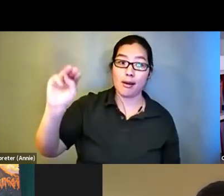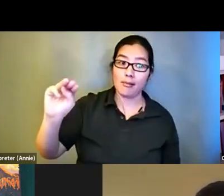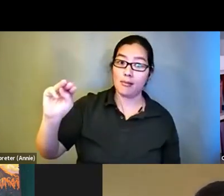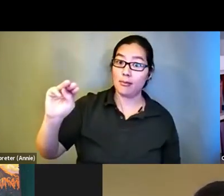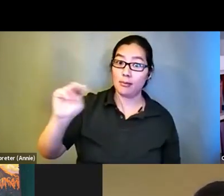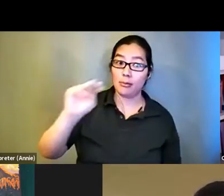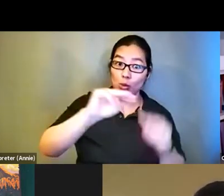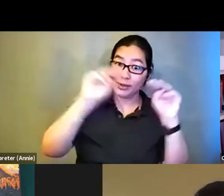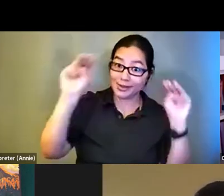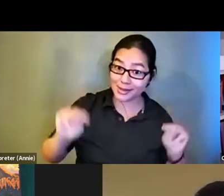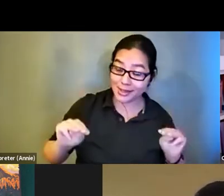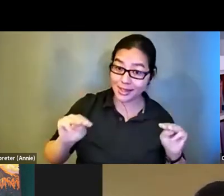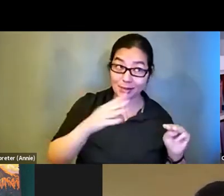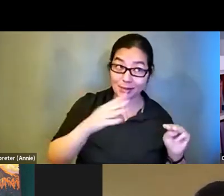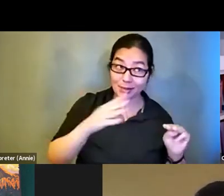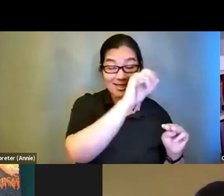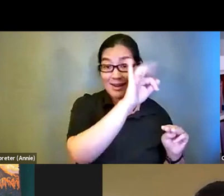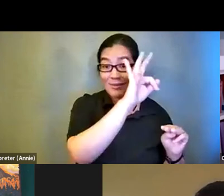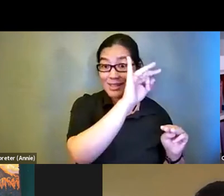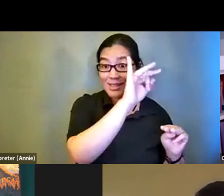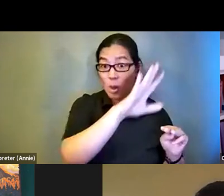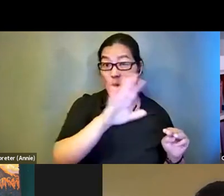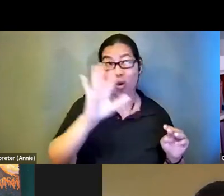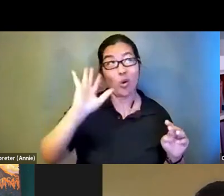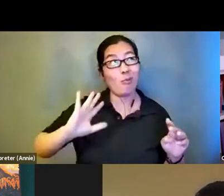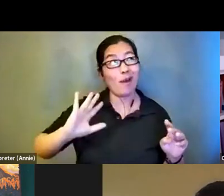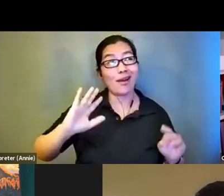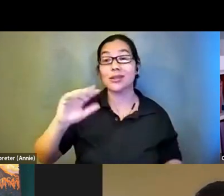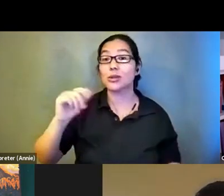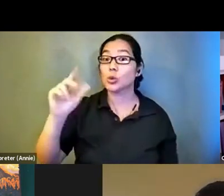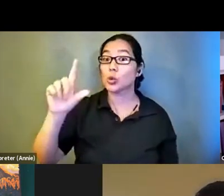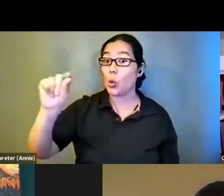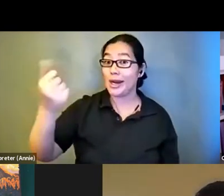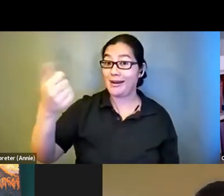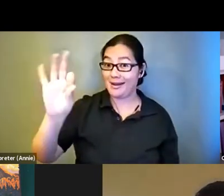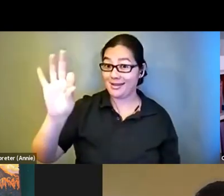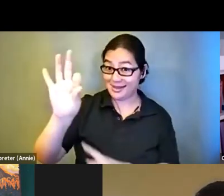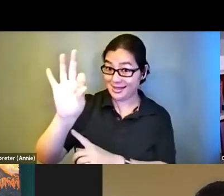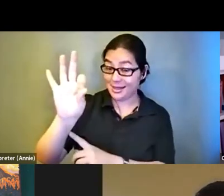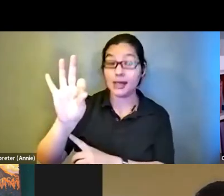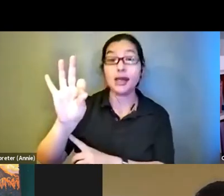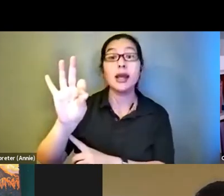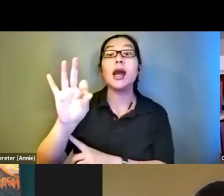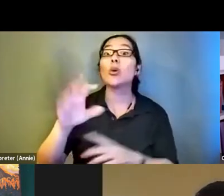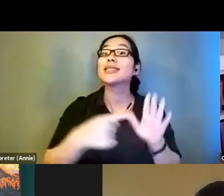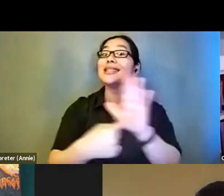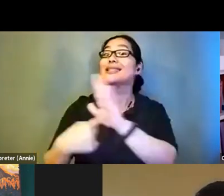2019 for an exhibit on identity. And I also